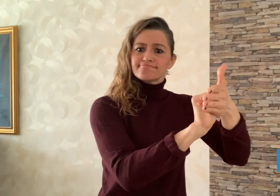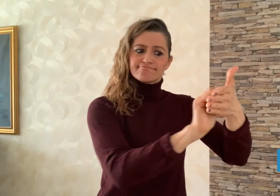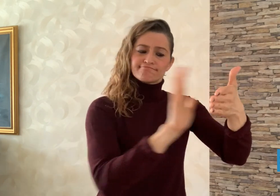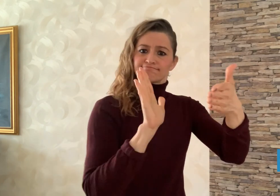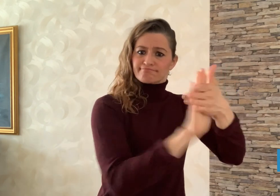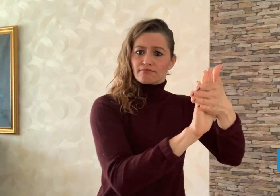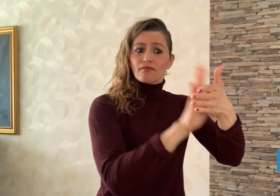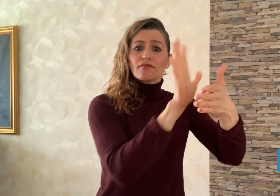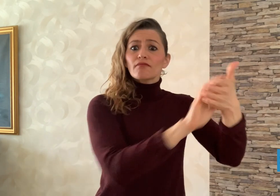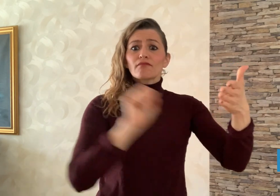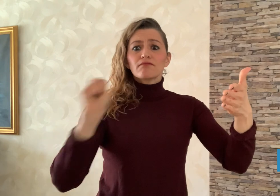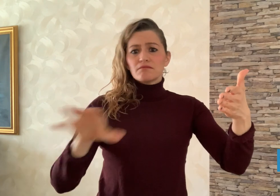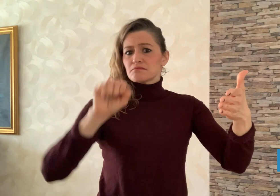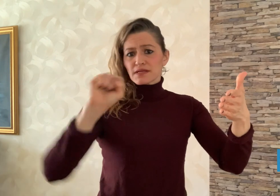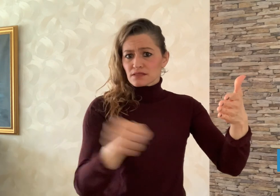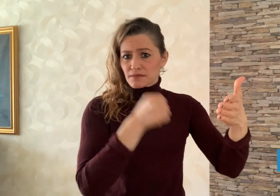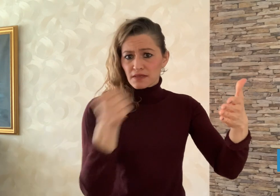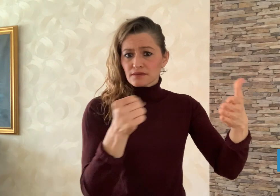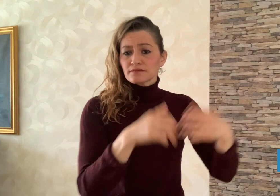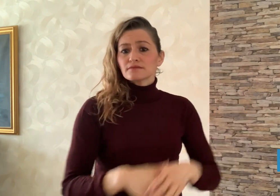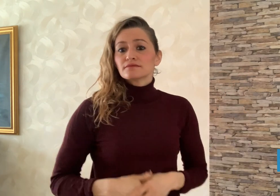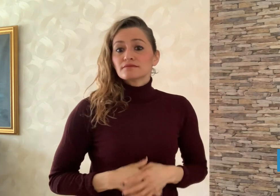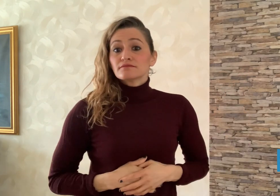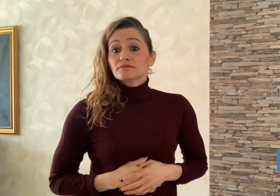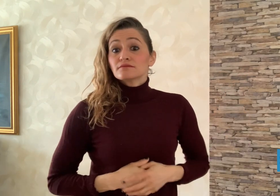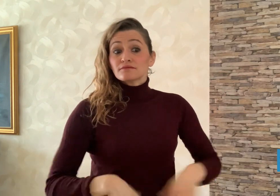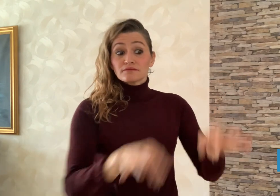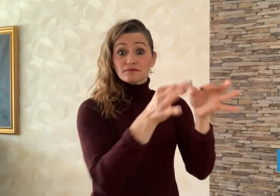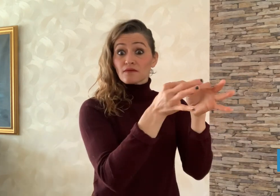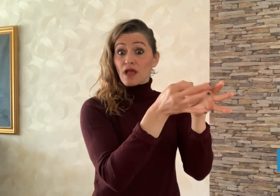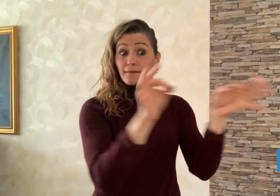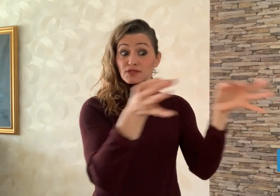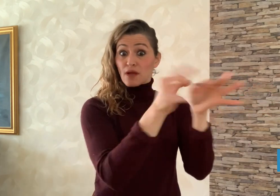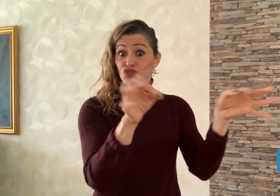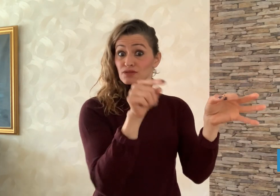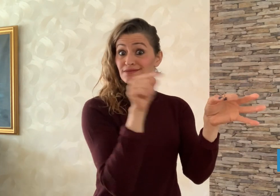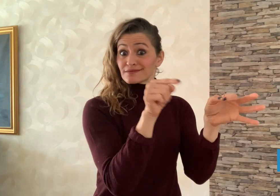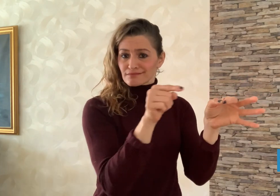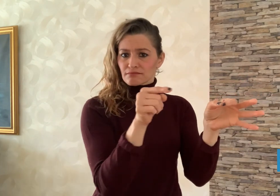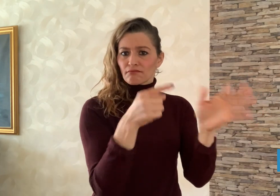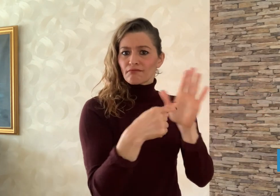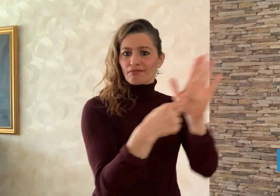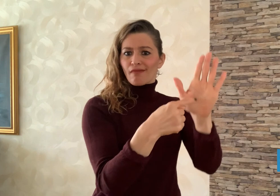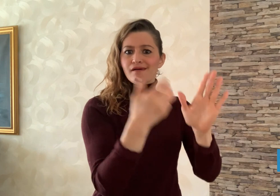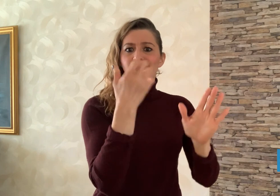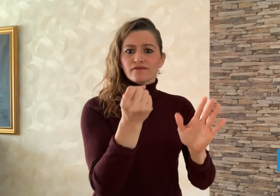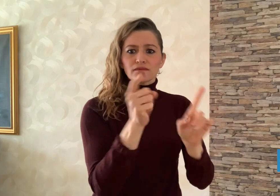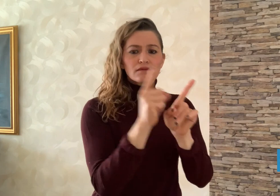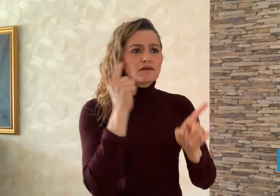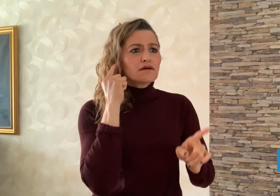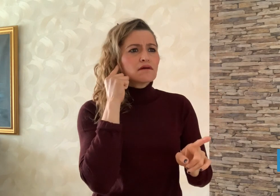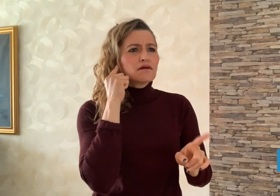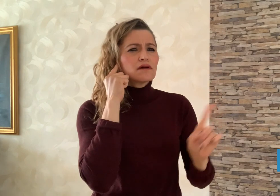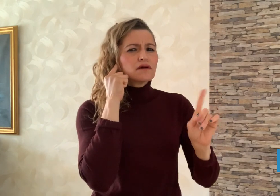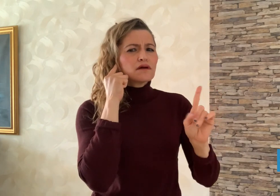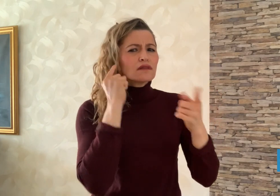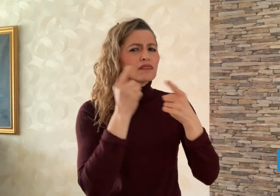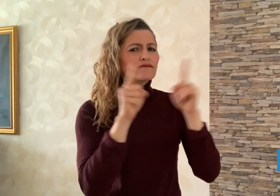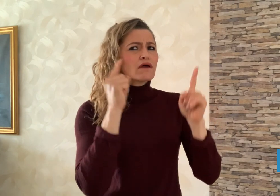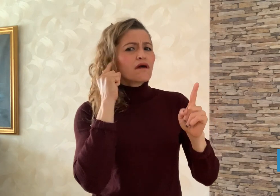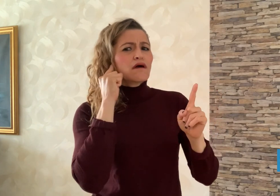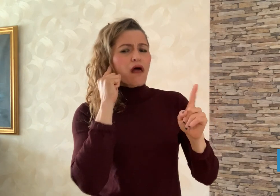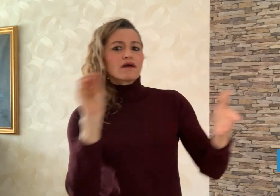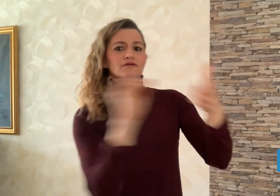cannot be turned off. They indicate background noises,